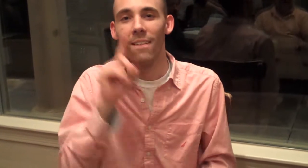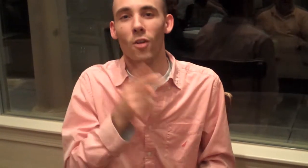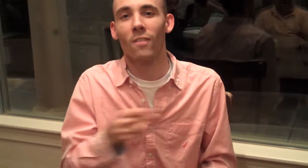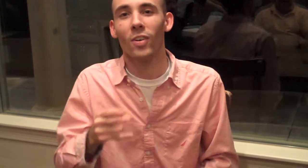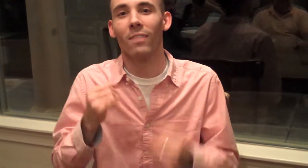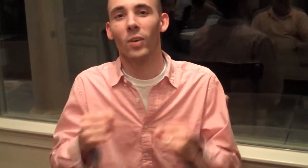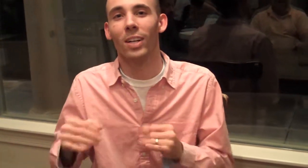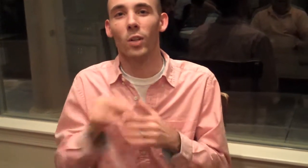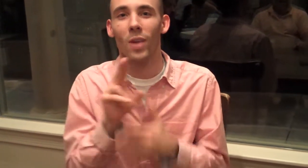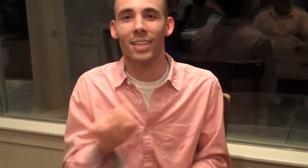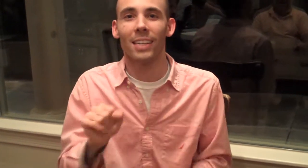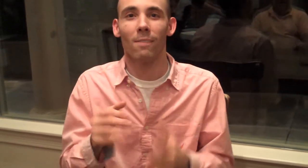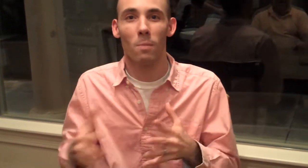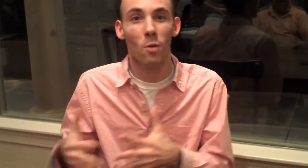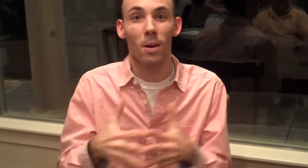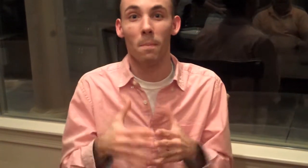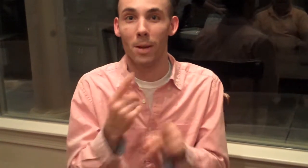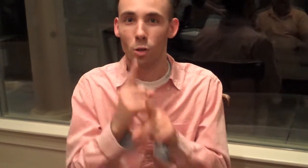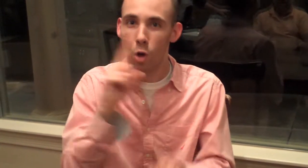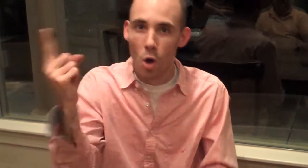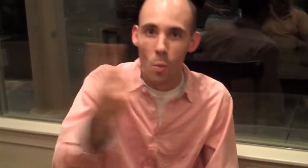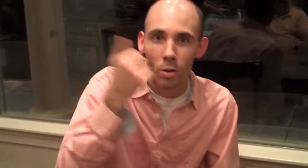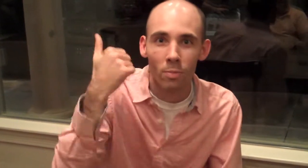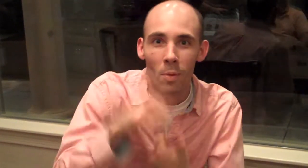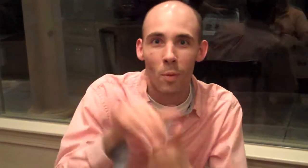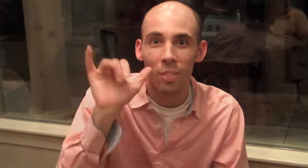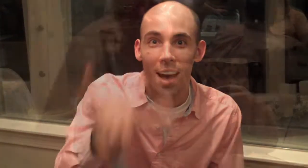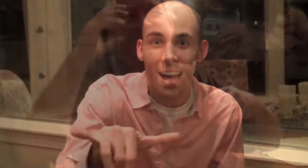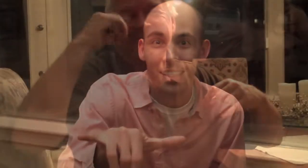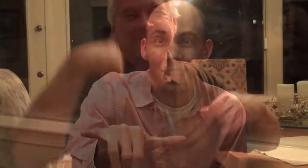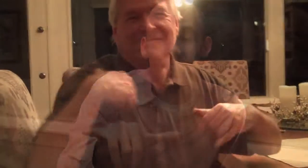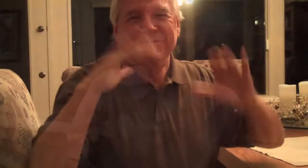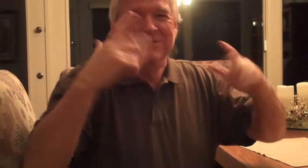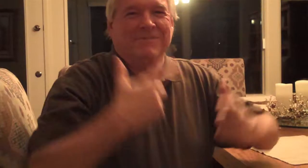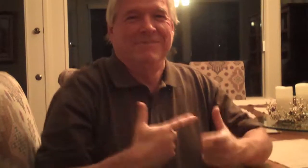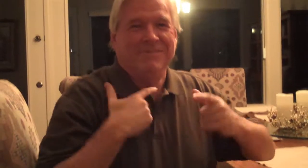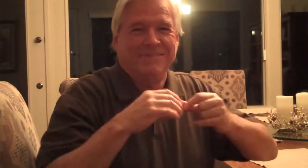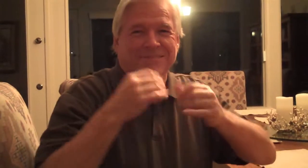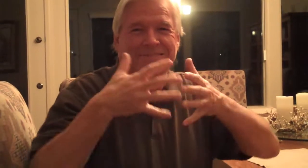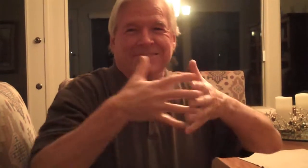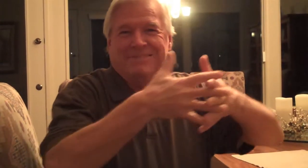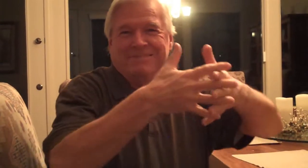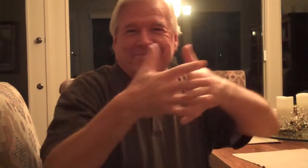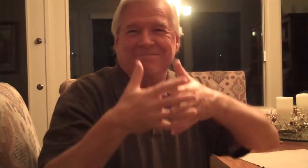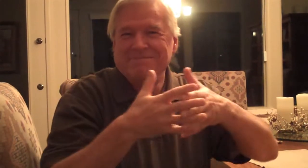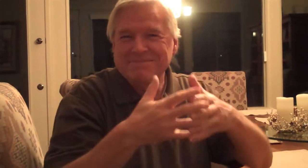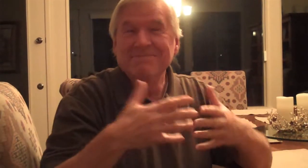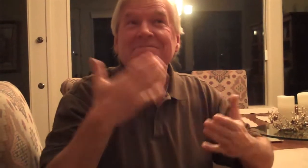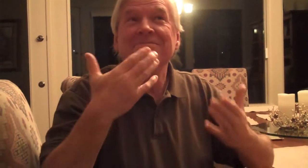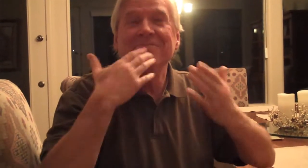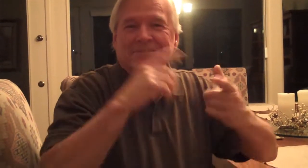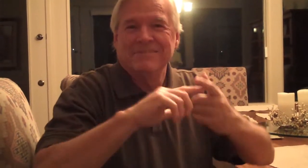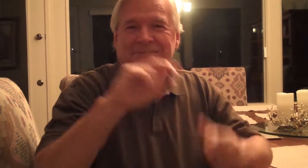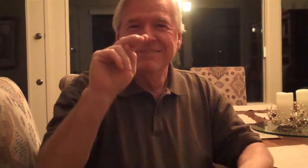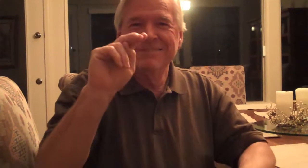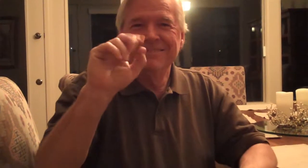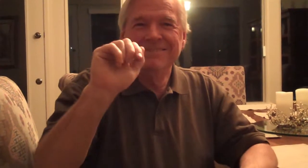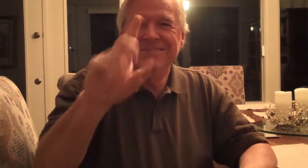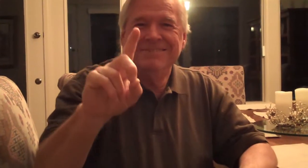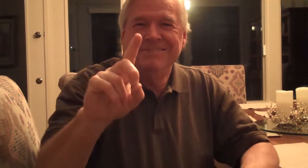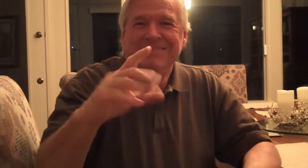individuals in the United States of America. Make sure you always remember that! I have a great life in America, thanks to NAD!